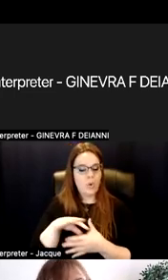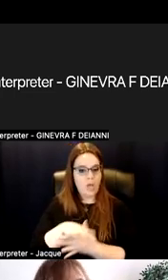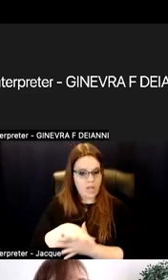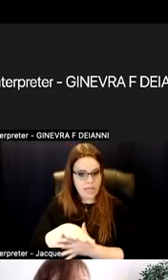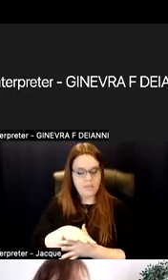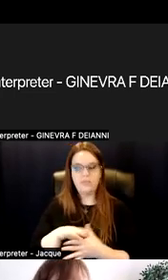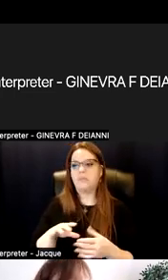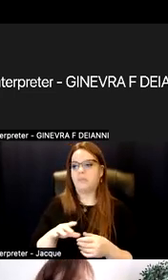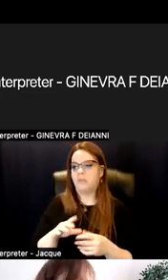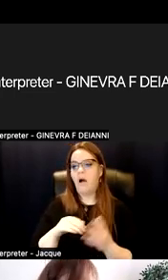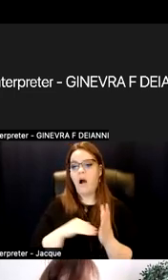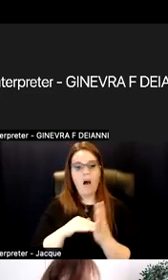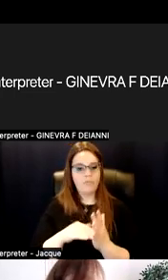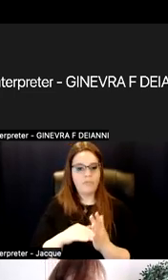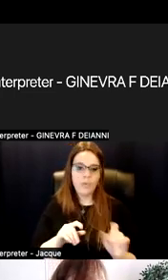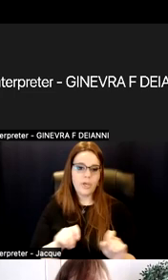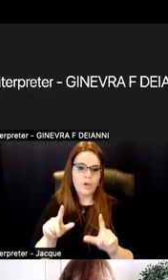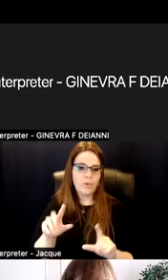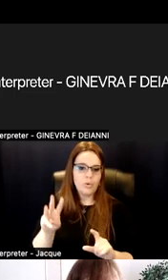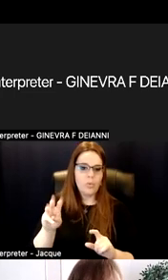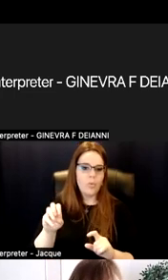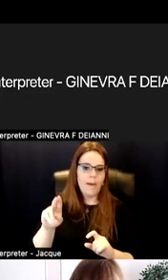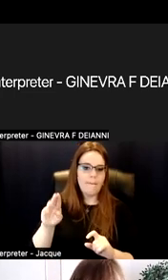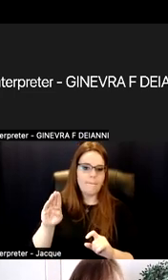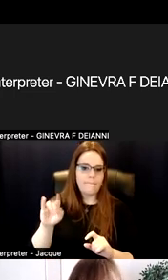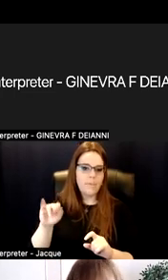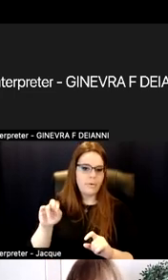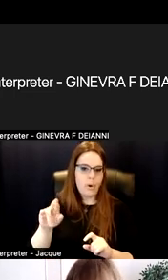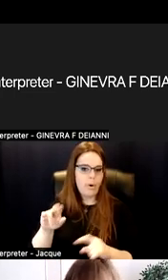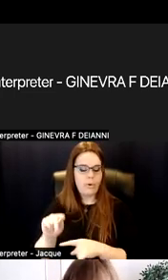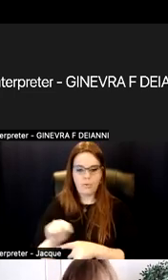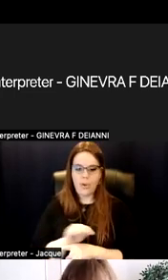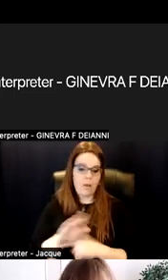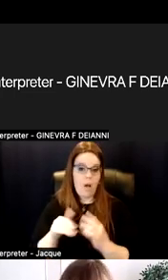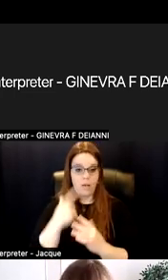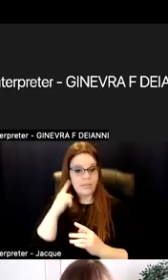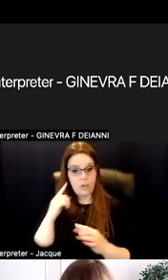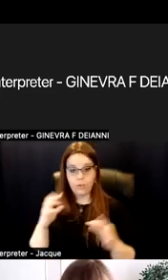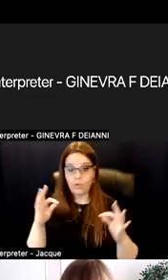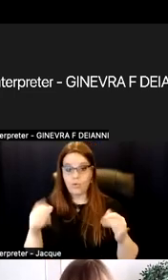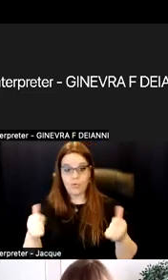Often, we can go to a webinar, a training, and it all sounds great. And then we come away and go wait, how is that